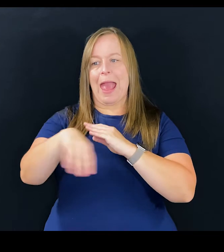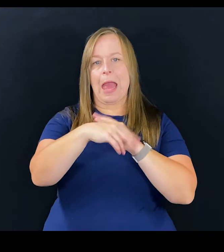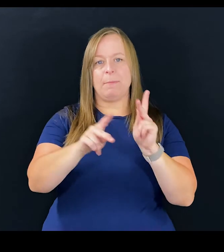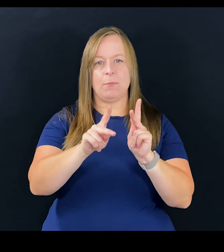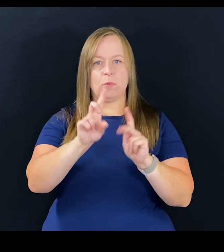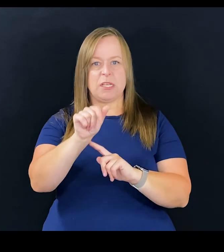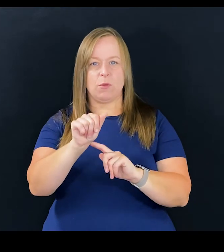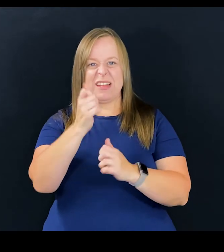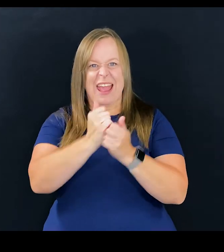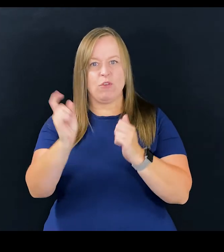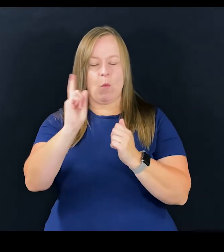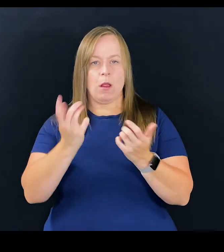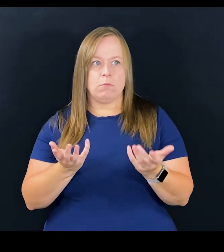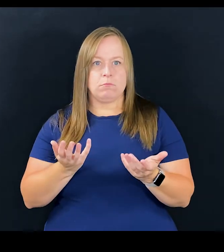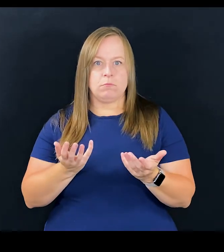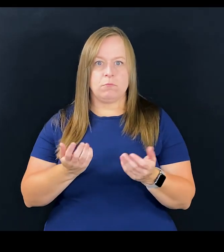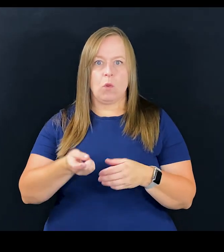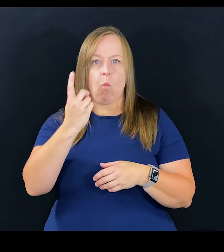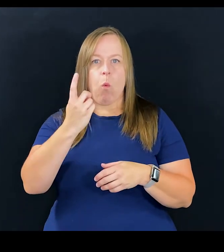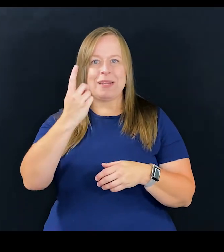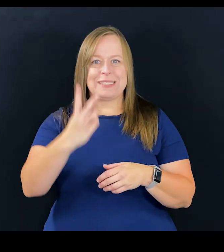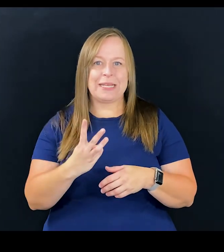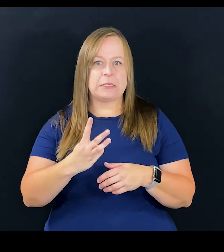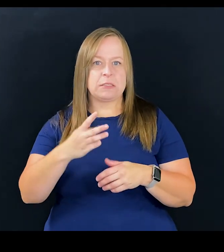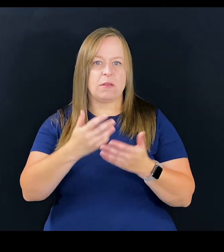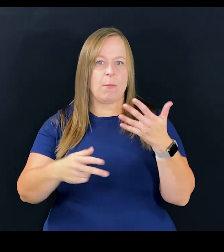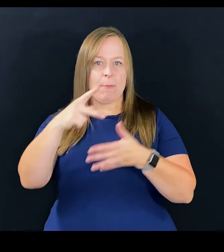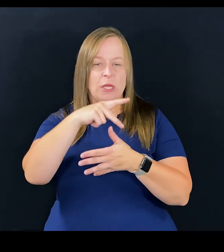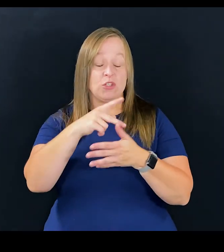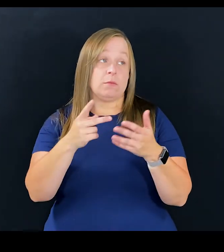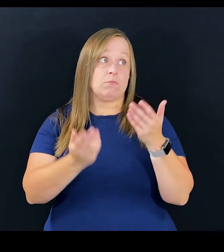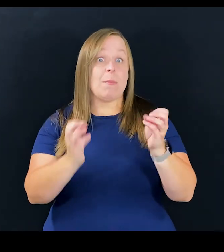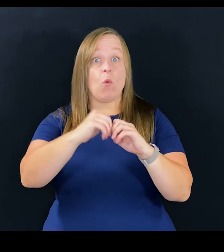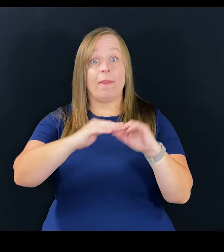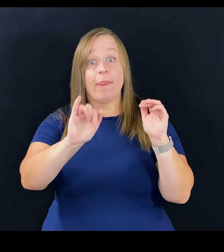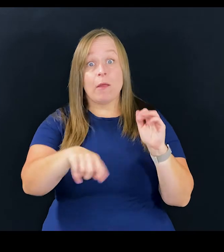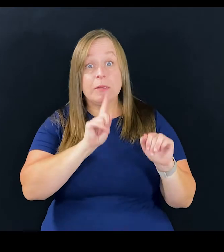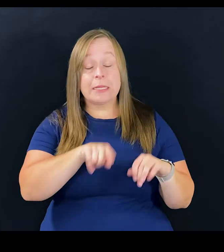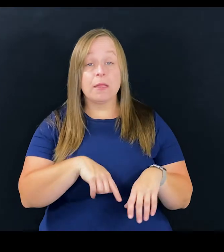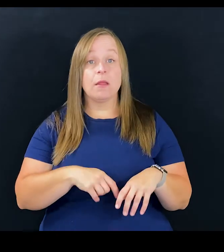with disabilities everywhere, we're one sixth of the population, probably more than that.